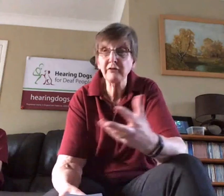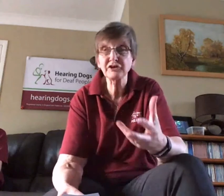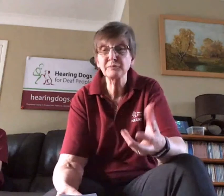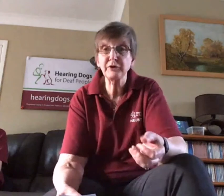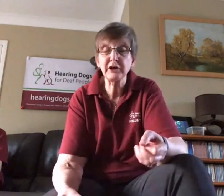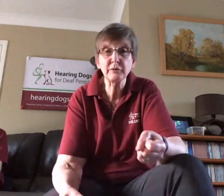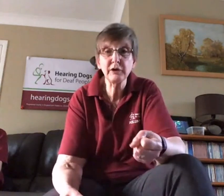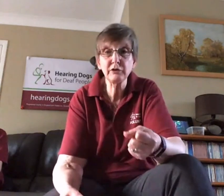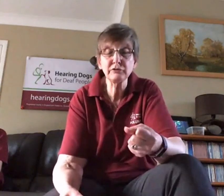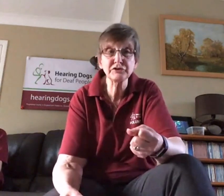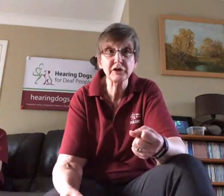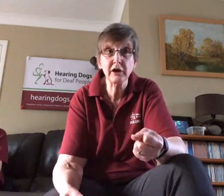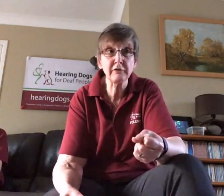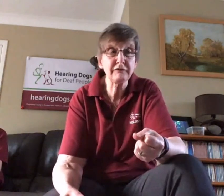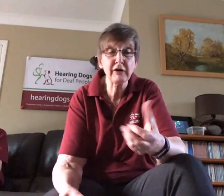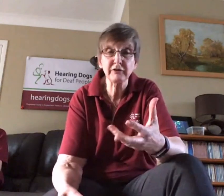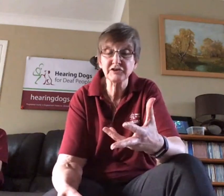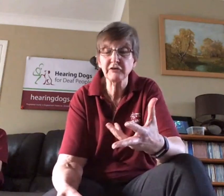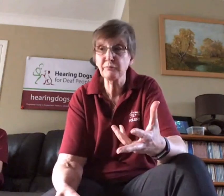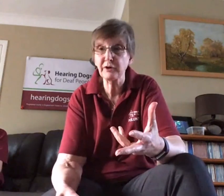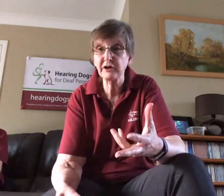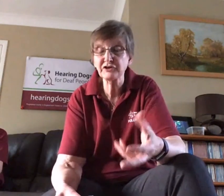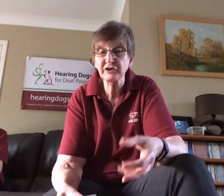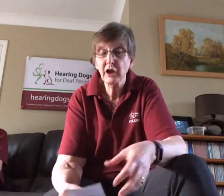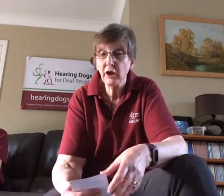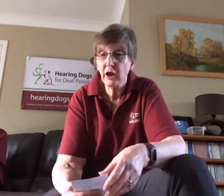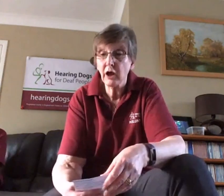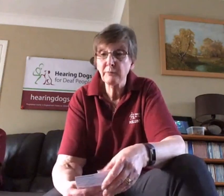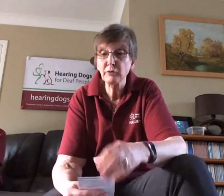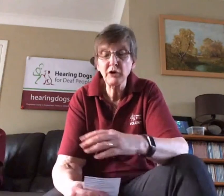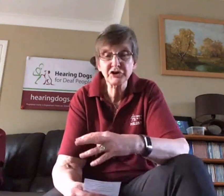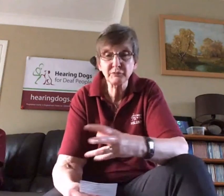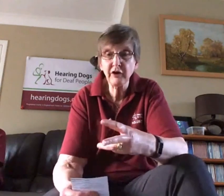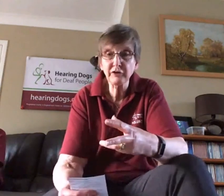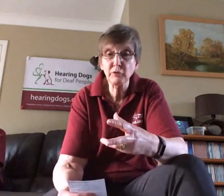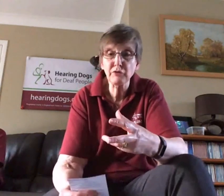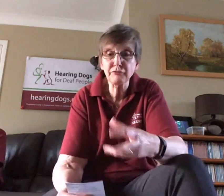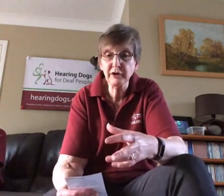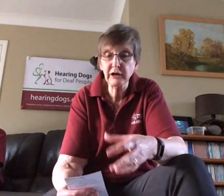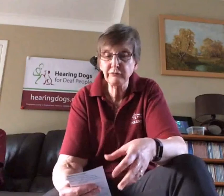Now we use various different breeds but the ones that we found that work really, really